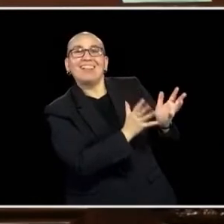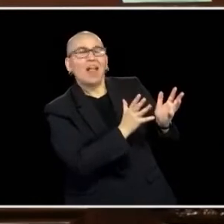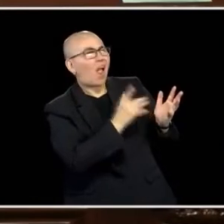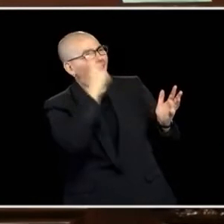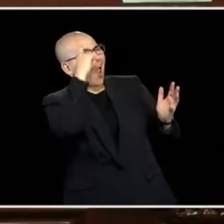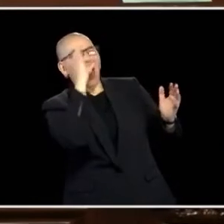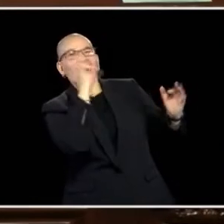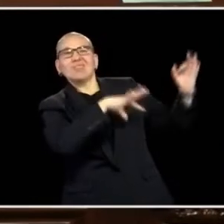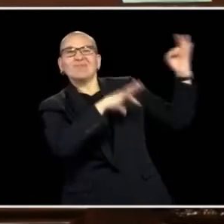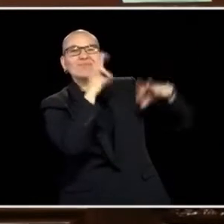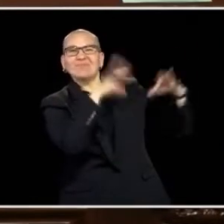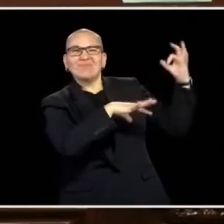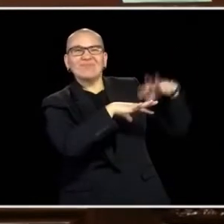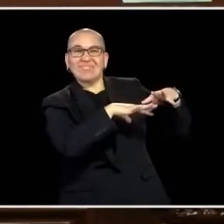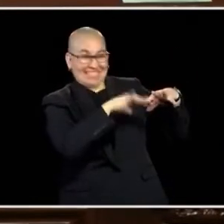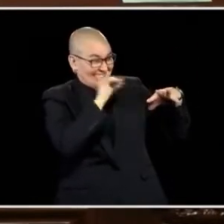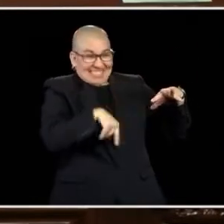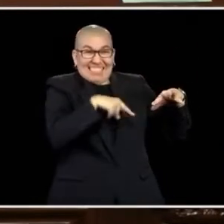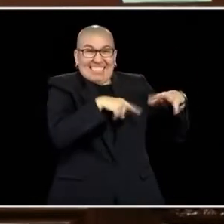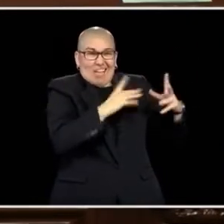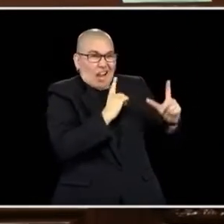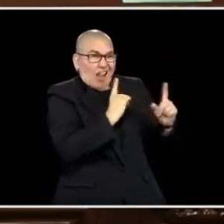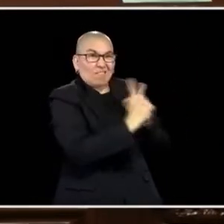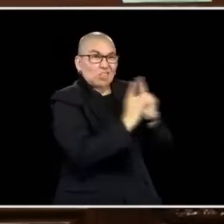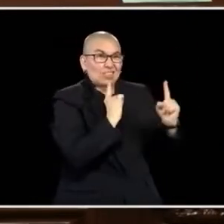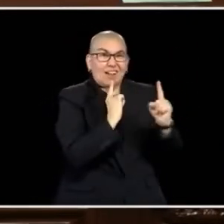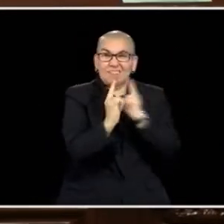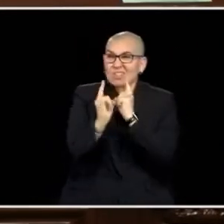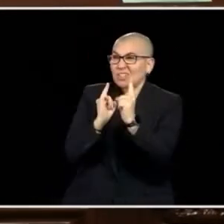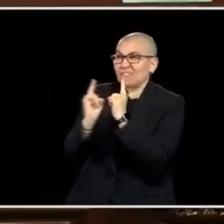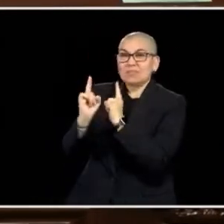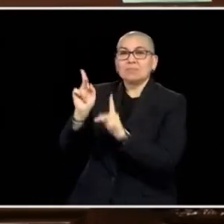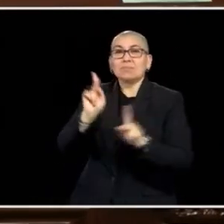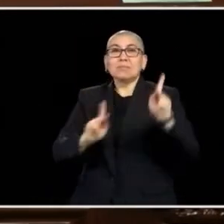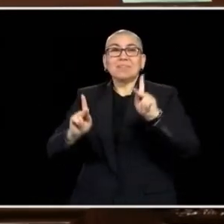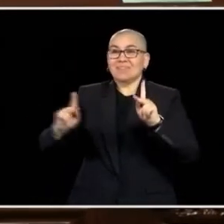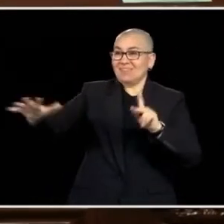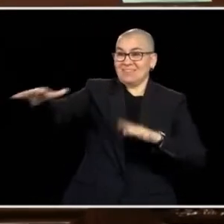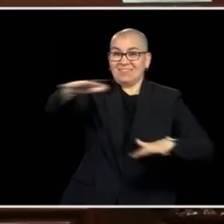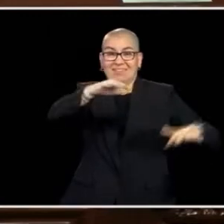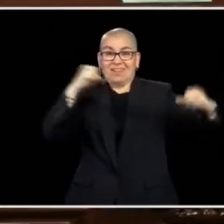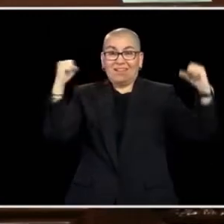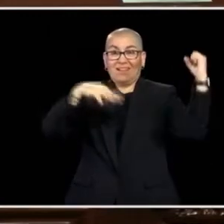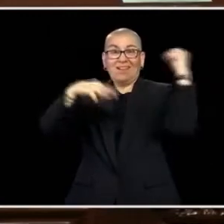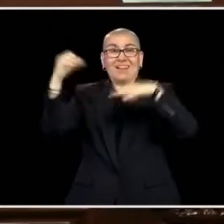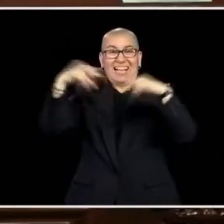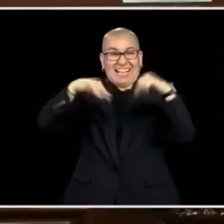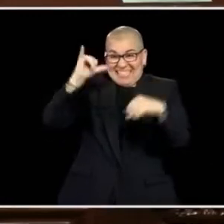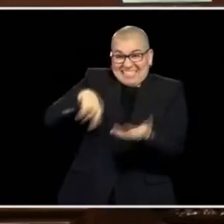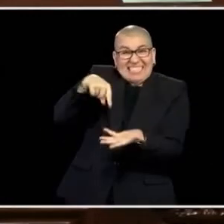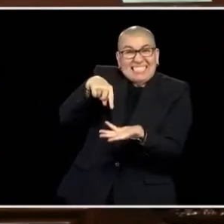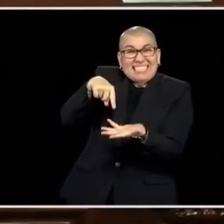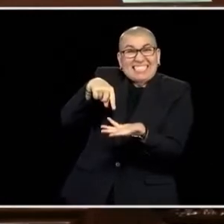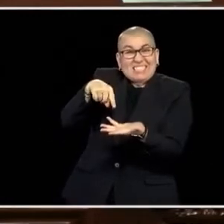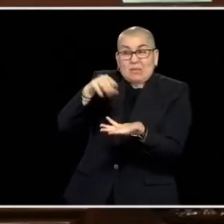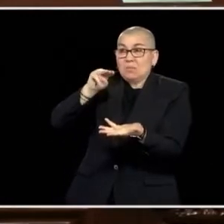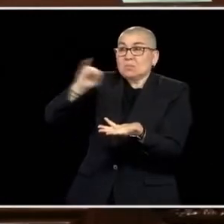WE KNOW THAT THE SOLUTIONS ARE OUT THERE. WE KNOW THAT PEOPLE ARE TALKING ABOUT THESE THINGS, AND THE ONE THING THAT MINNESOTANS KNOW, THAT IF WE